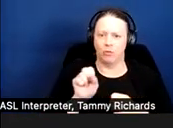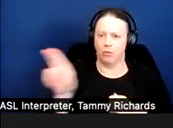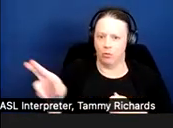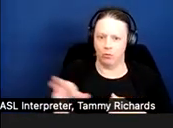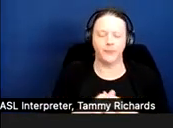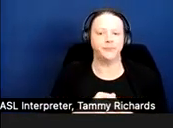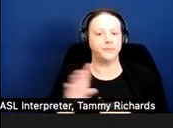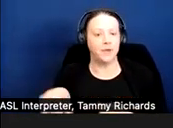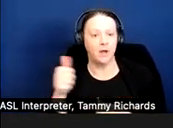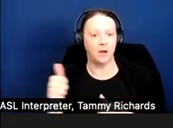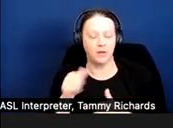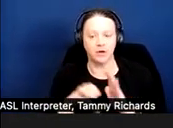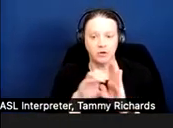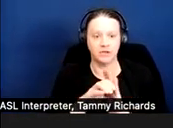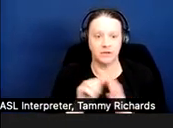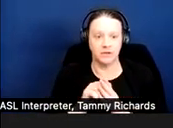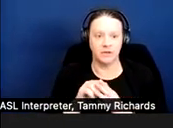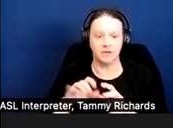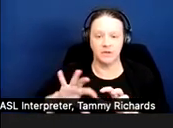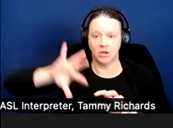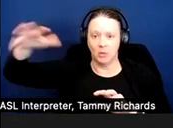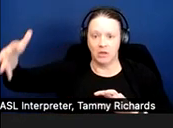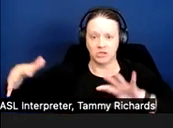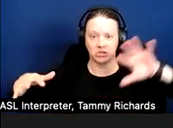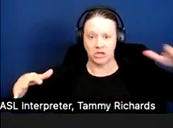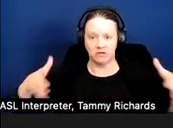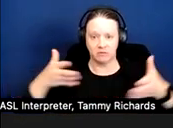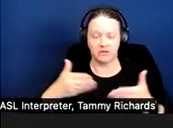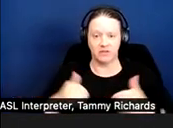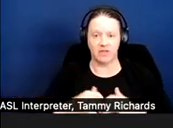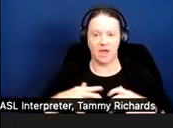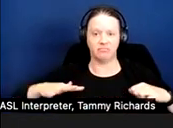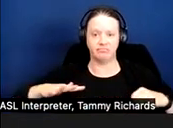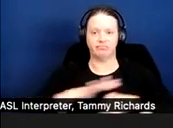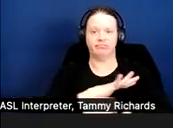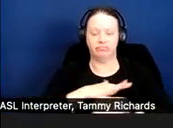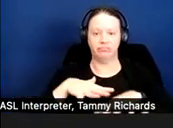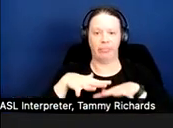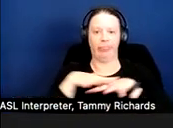Another is accumulation of possessions that conjest and clutter active living areas and